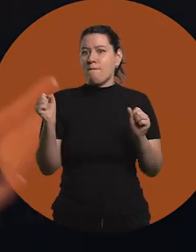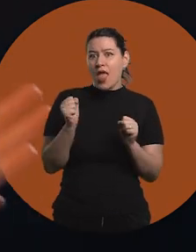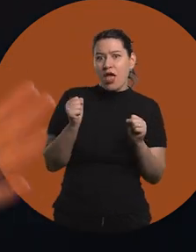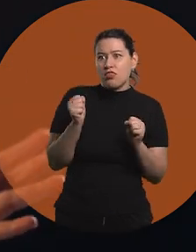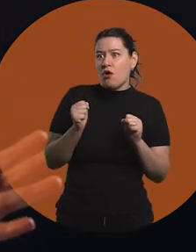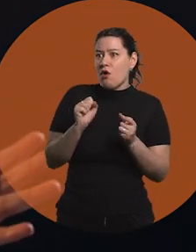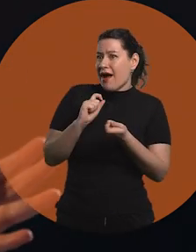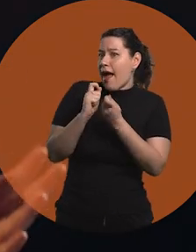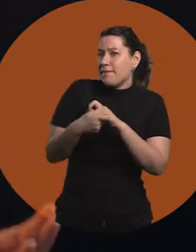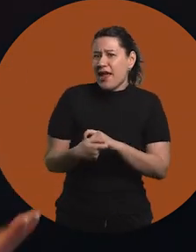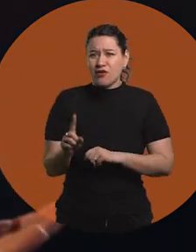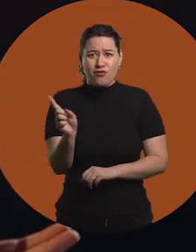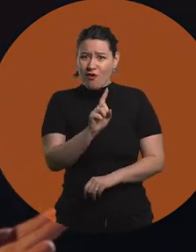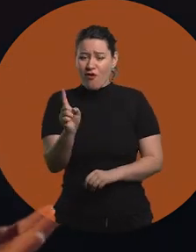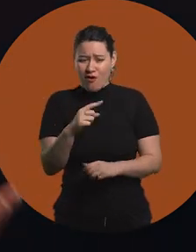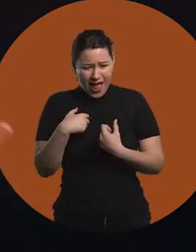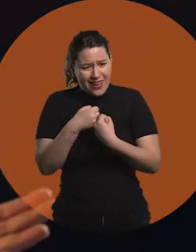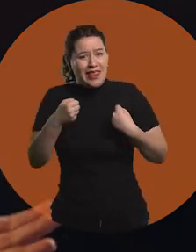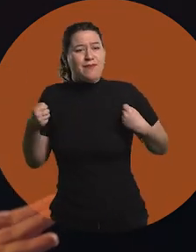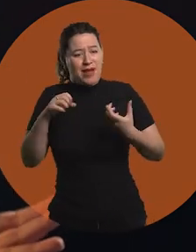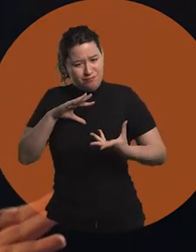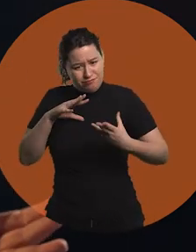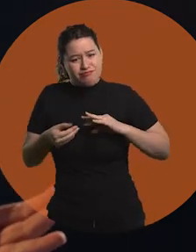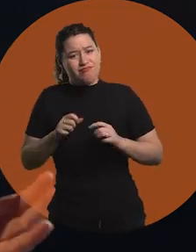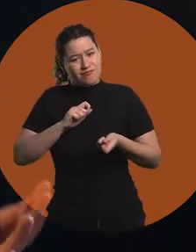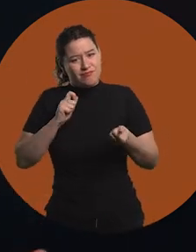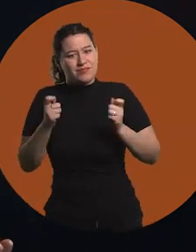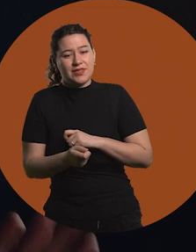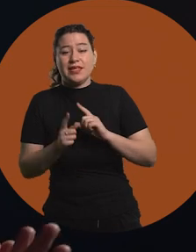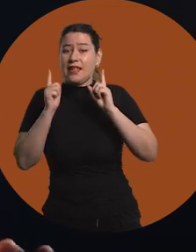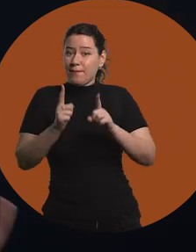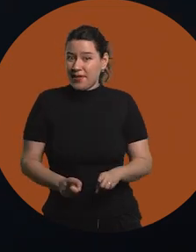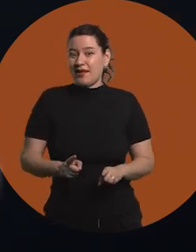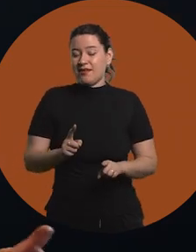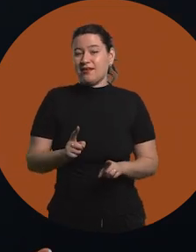Not being afraid of that, but daring ourselves